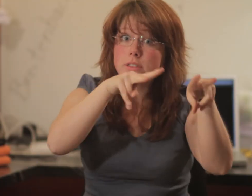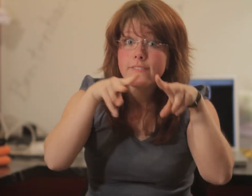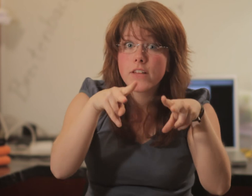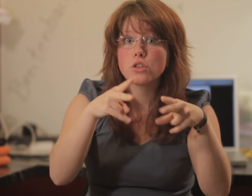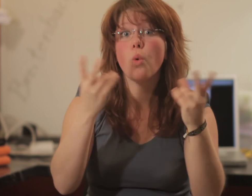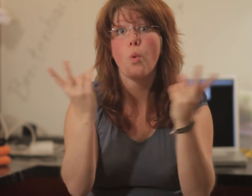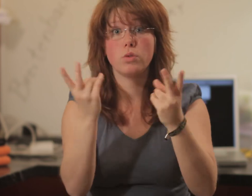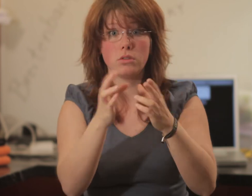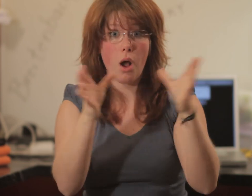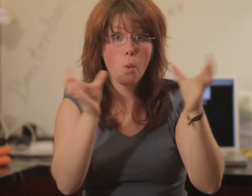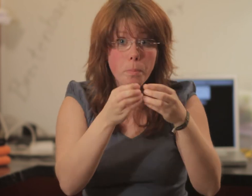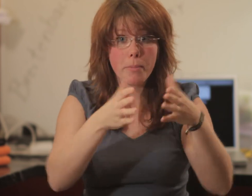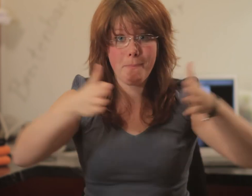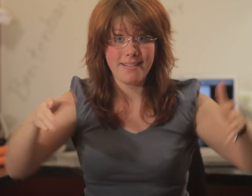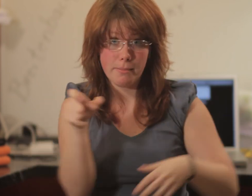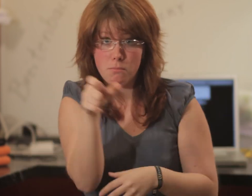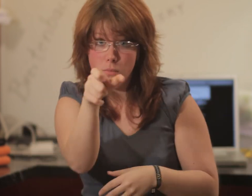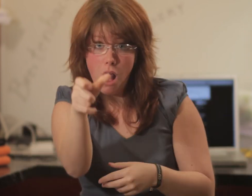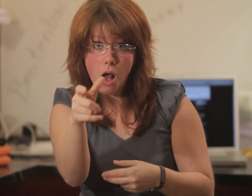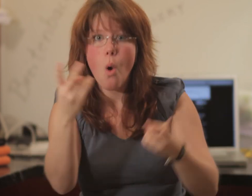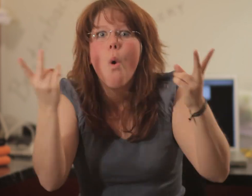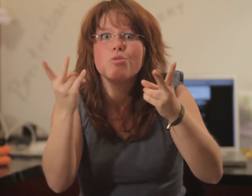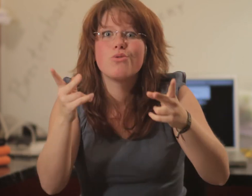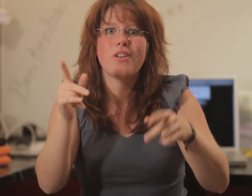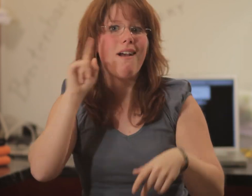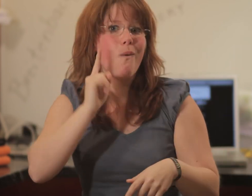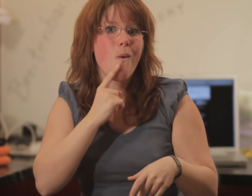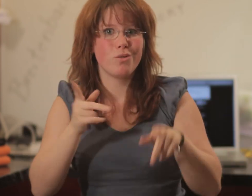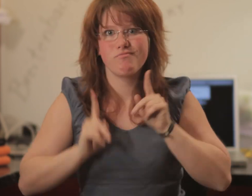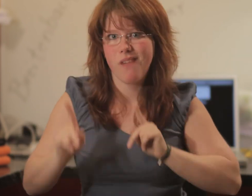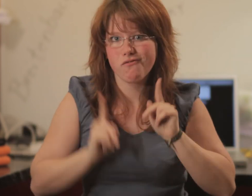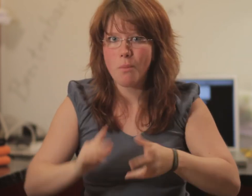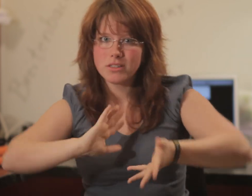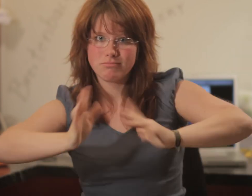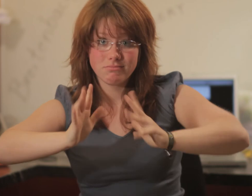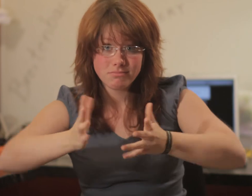the music video, the band Breitenbach or our Performer?